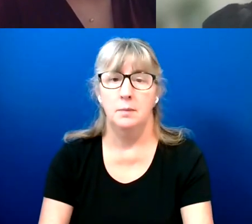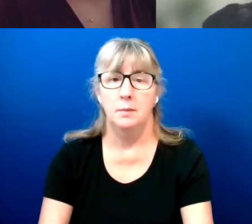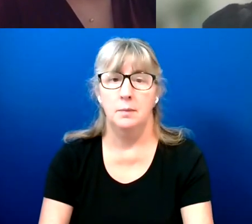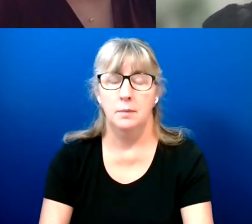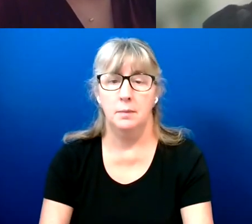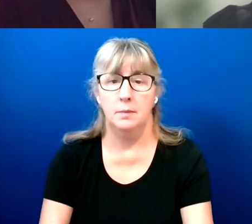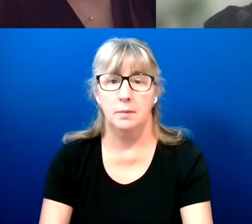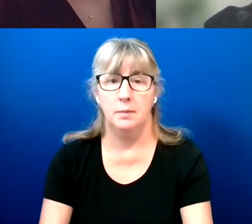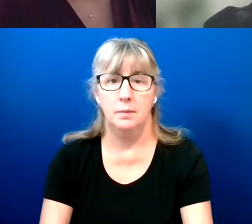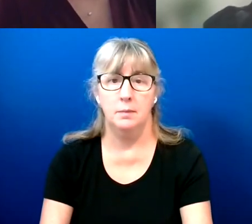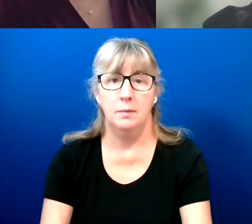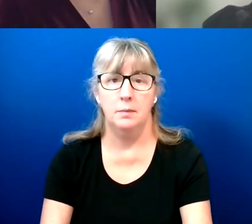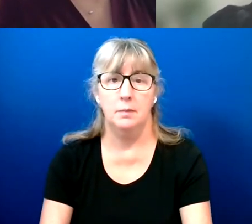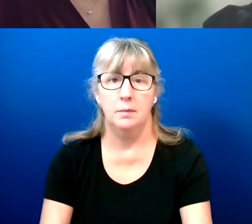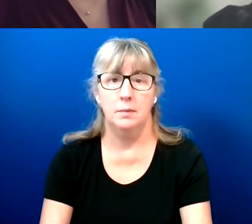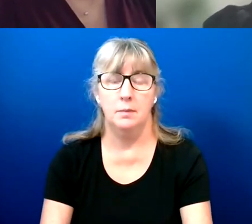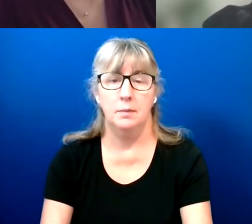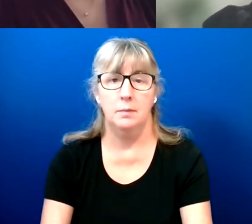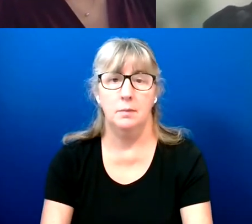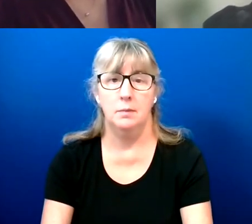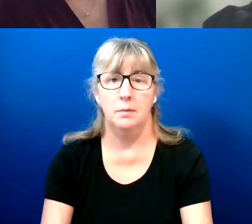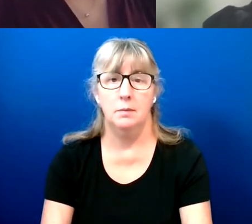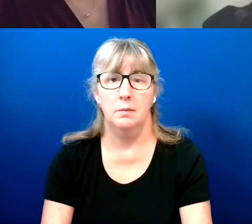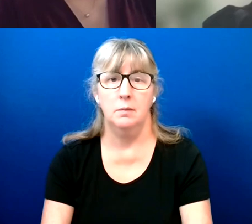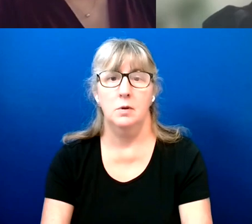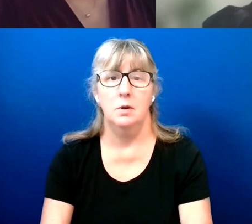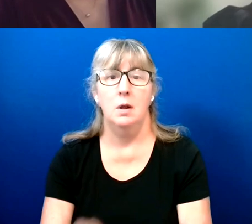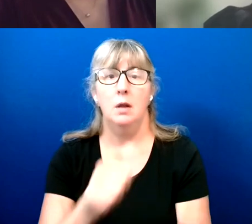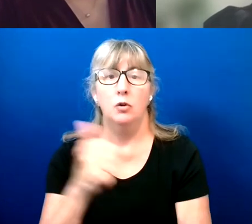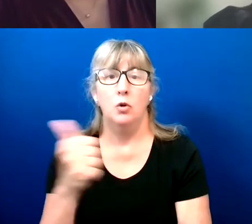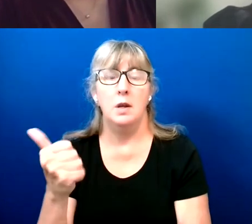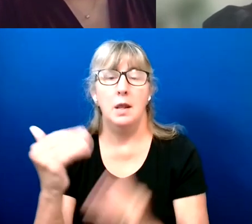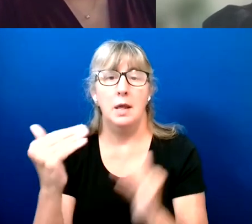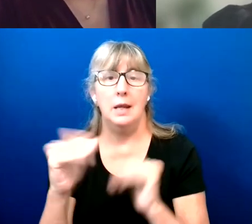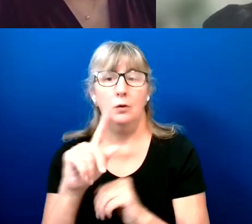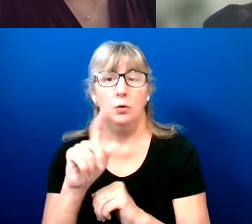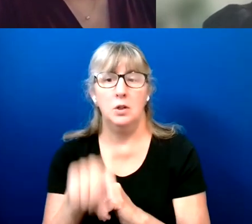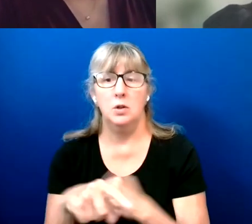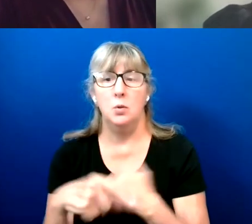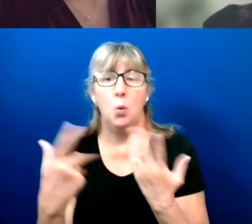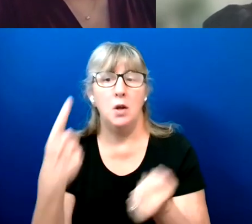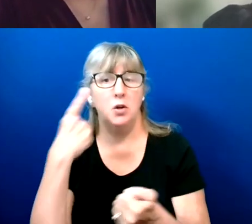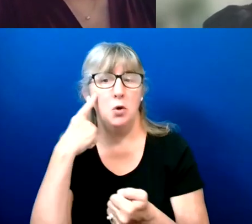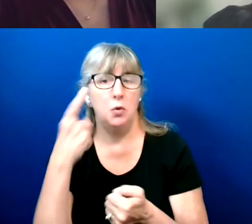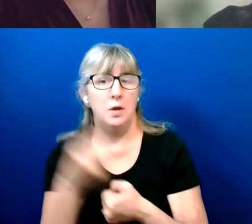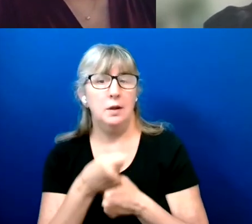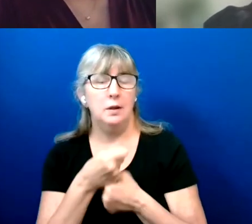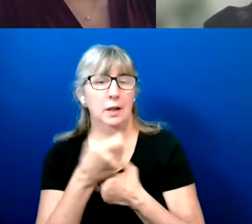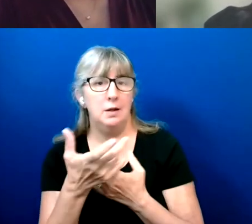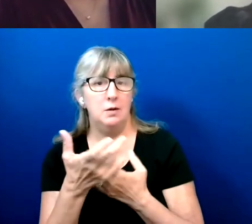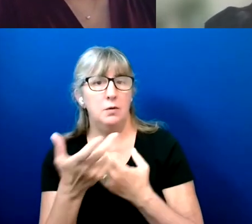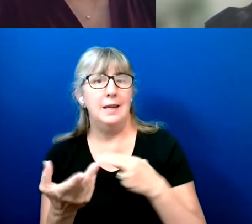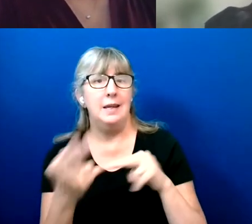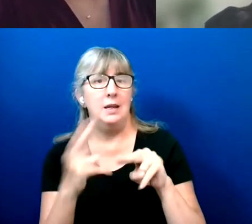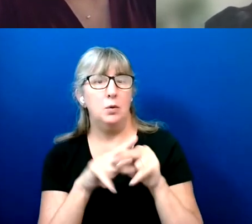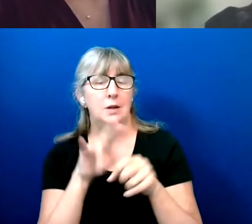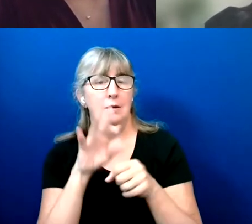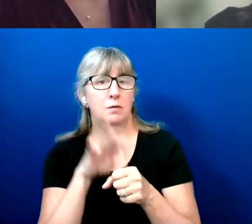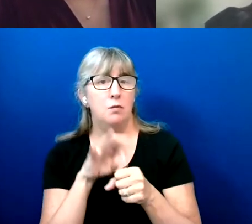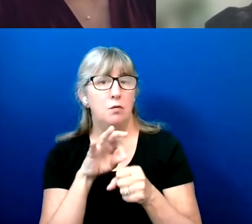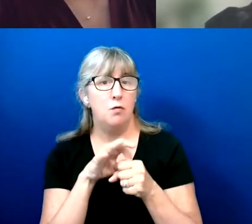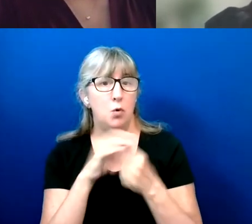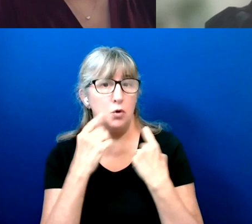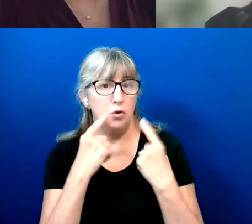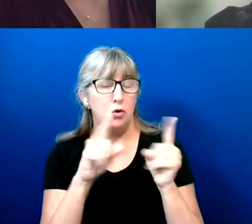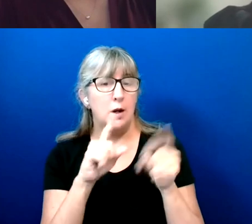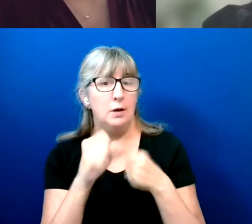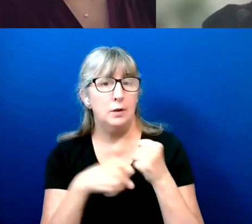So the next question is what do you think led to the big increase in voter turnout in